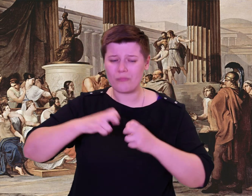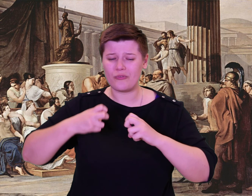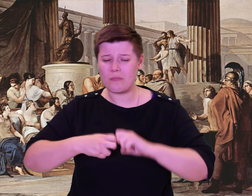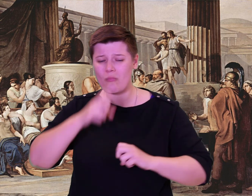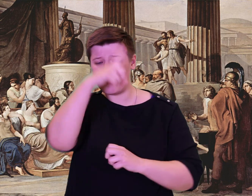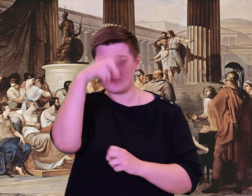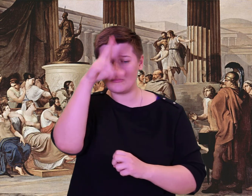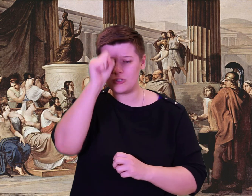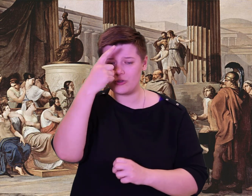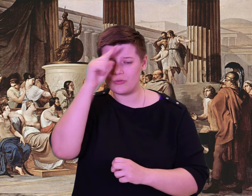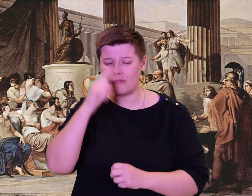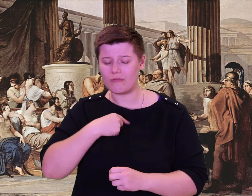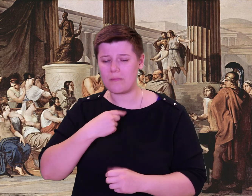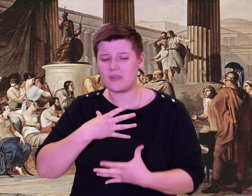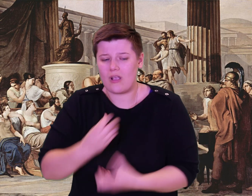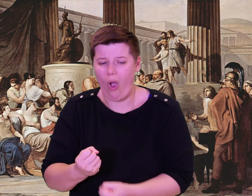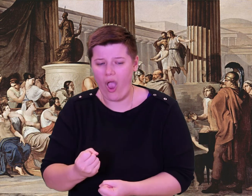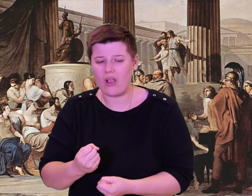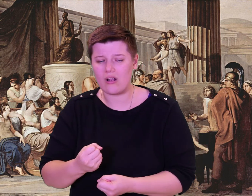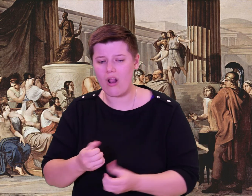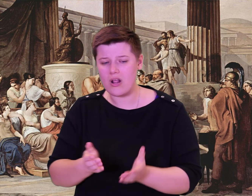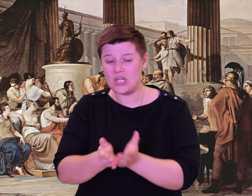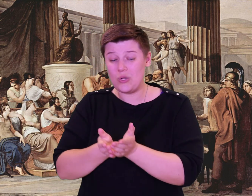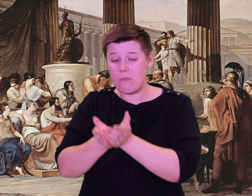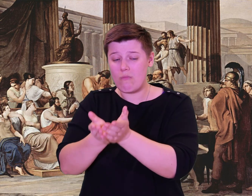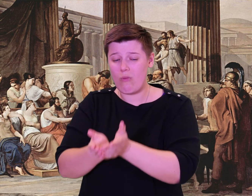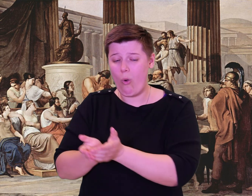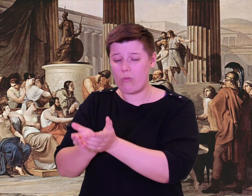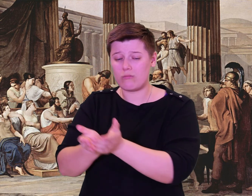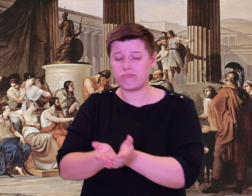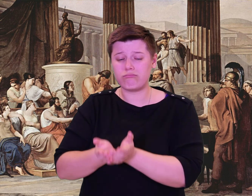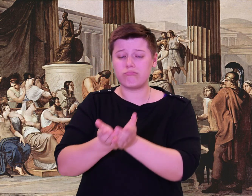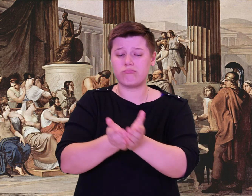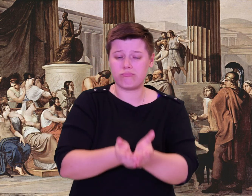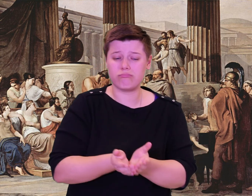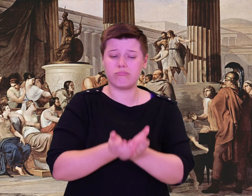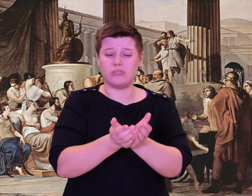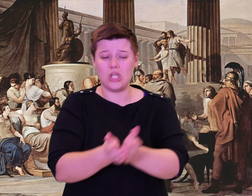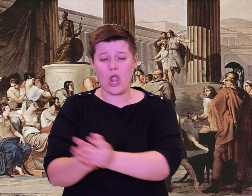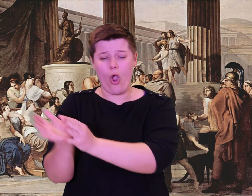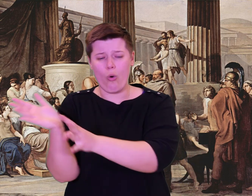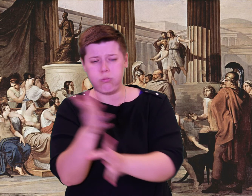Now, let me tell you all the trouble Zeus has caused me on my journey home from Troy.